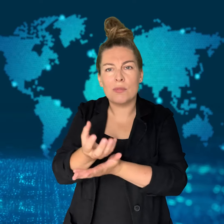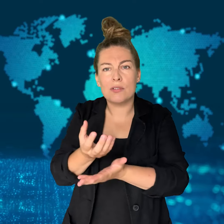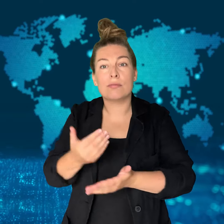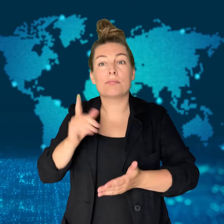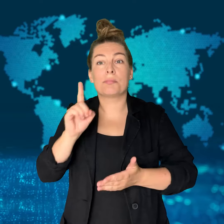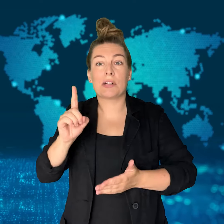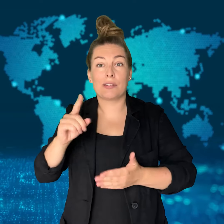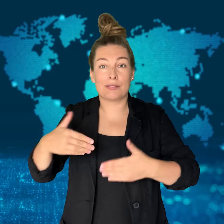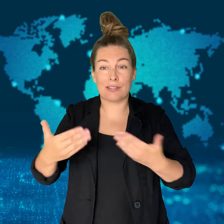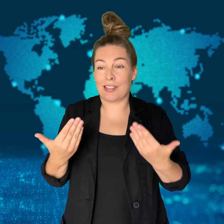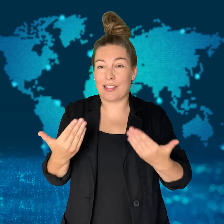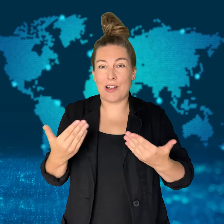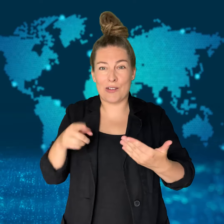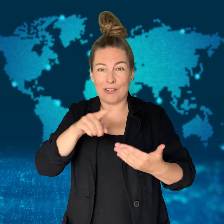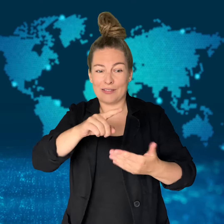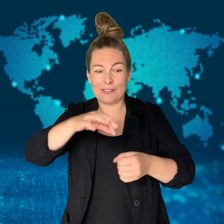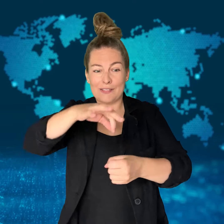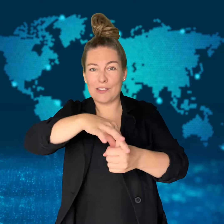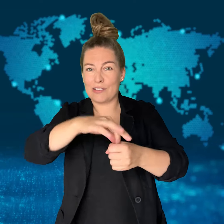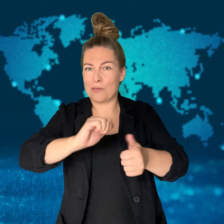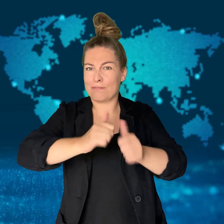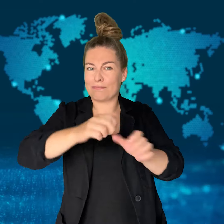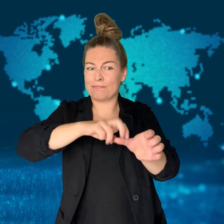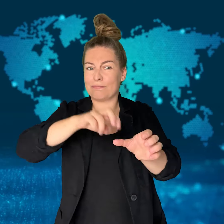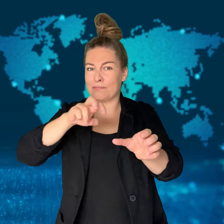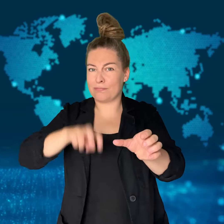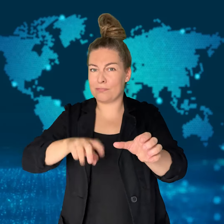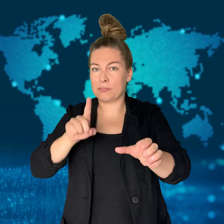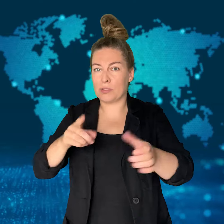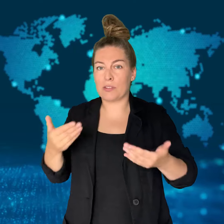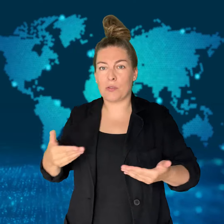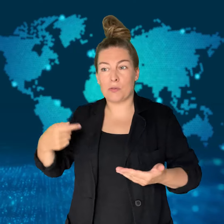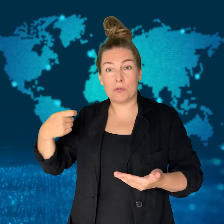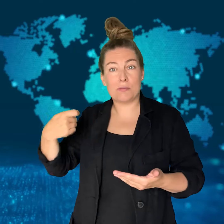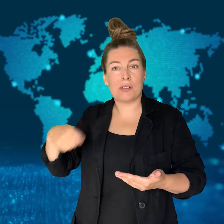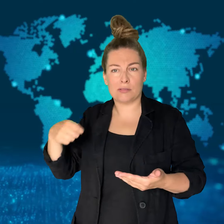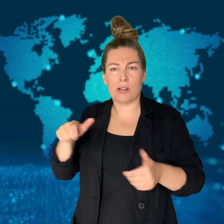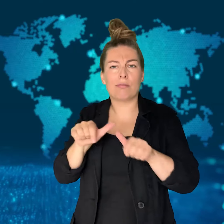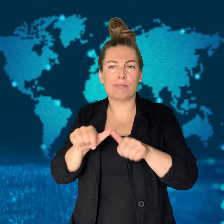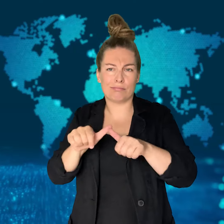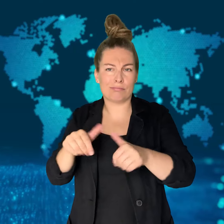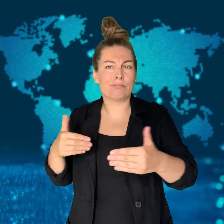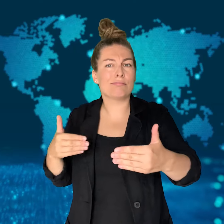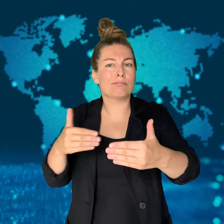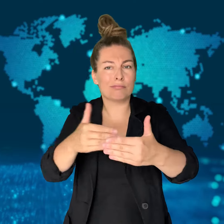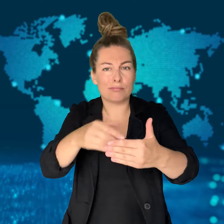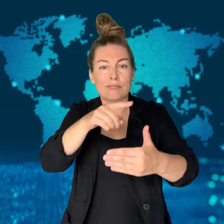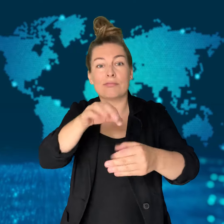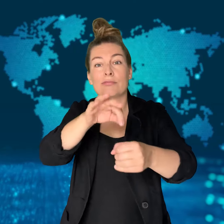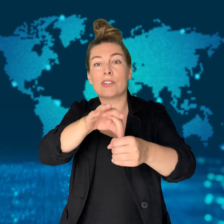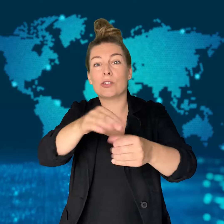but he did say he plans to fulfill his duties as President for